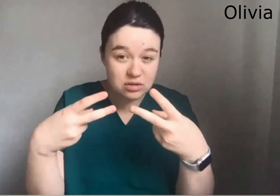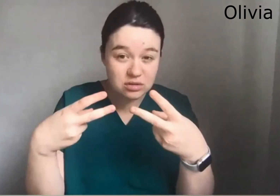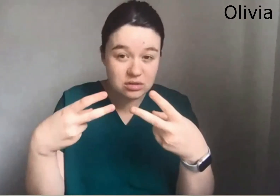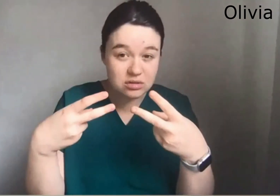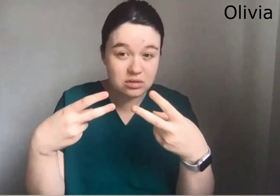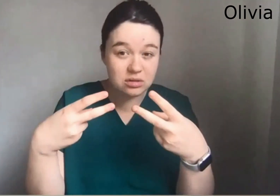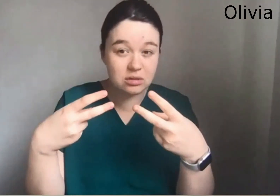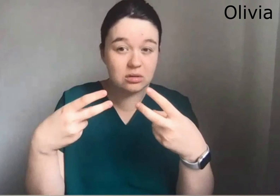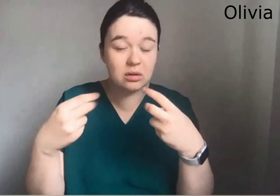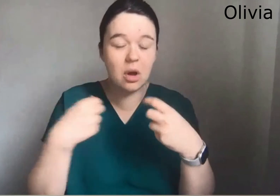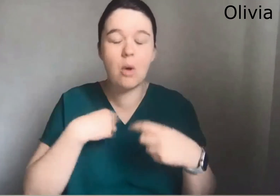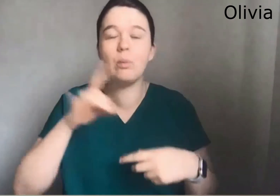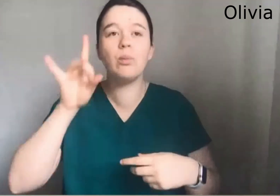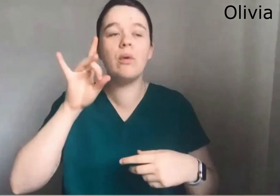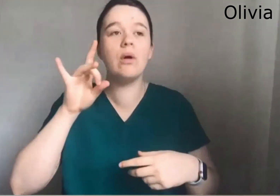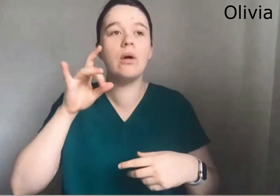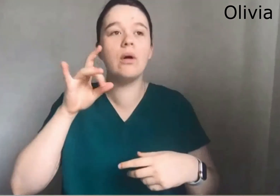A better auto captioning would be the first